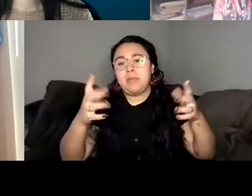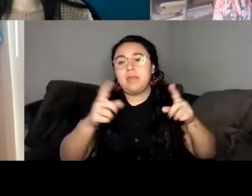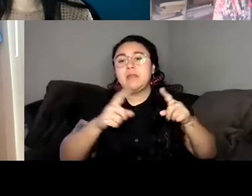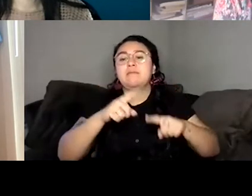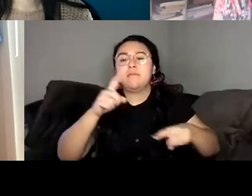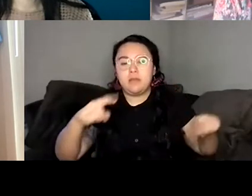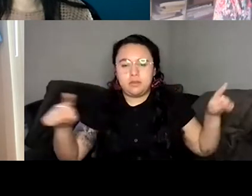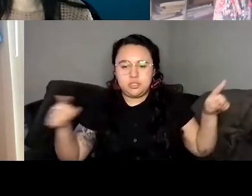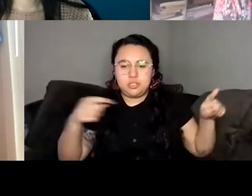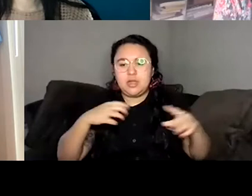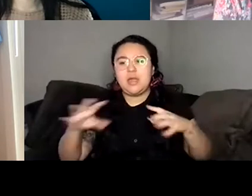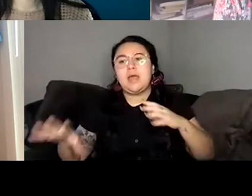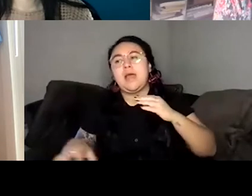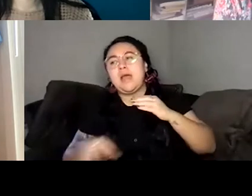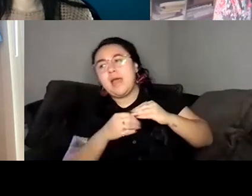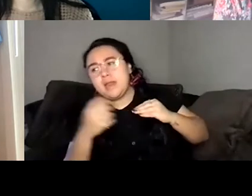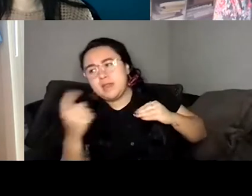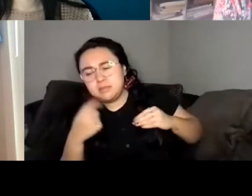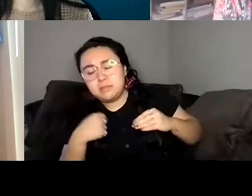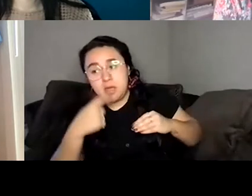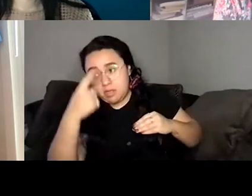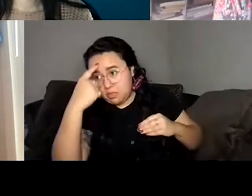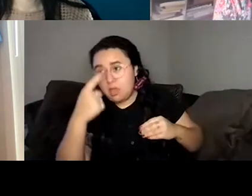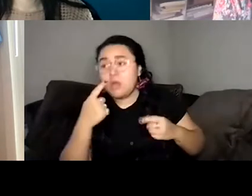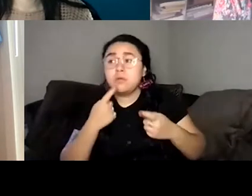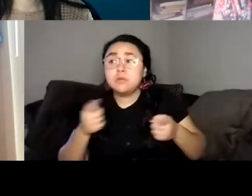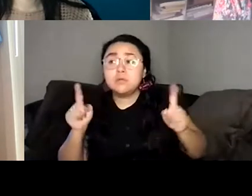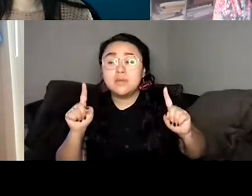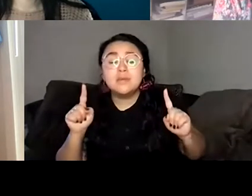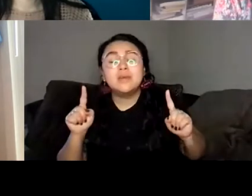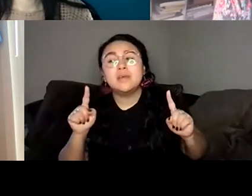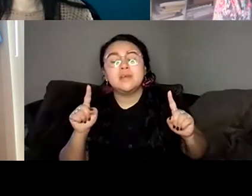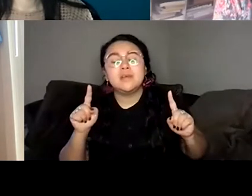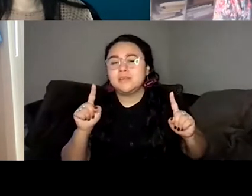added things that I thought might help but I didn't feel right about them. So part of